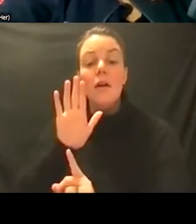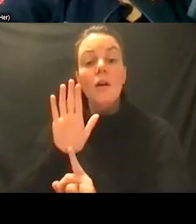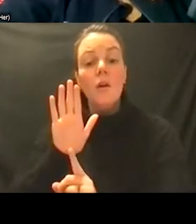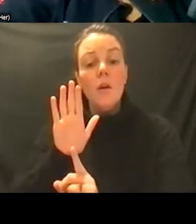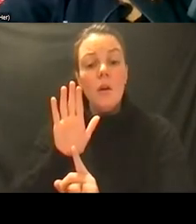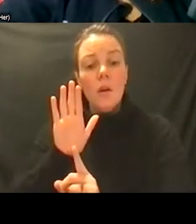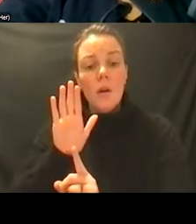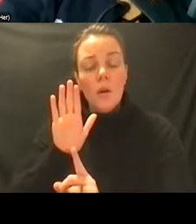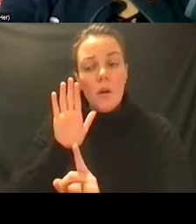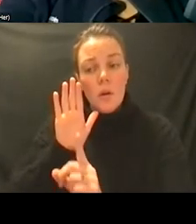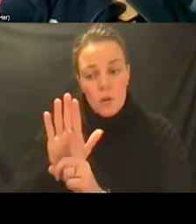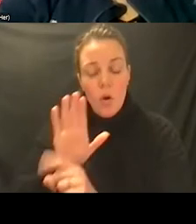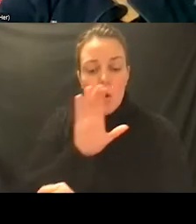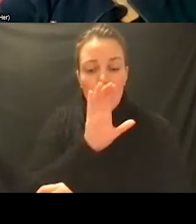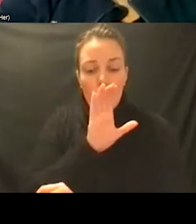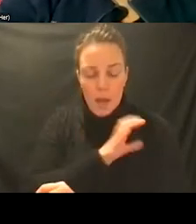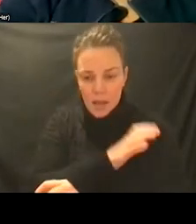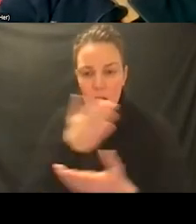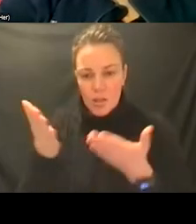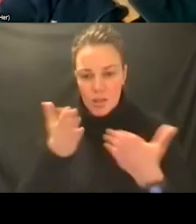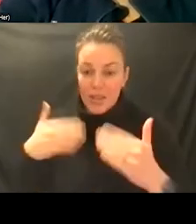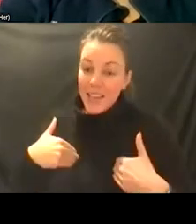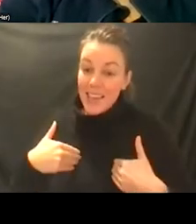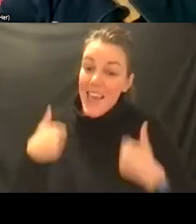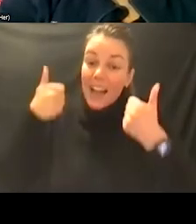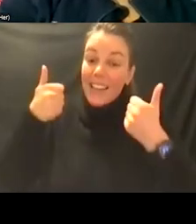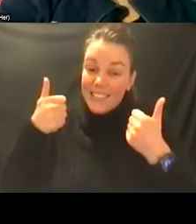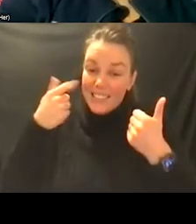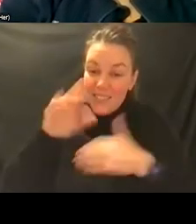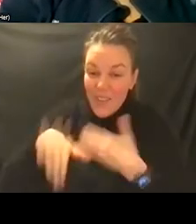clinical service is perhaps the youngest of all the clinical services that we have here not only